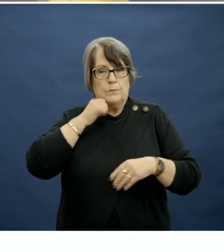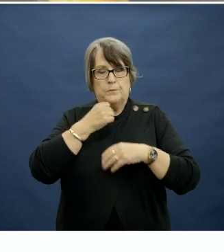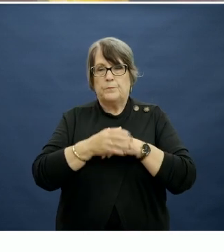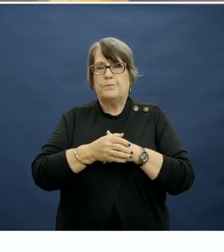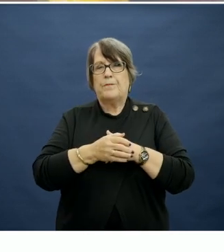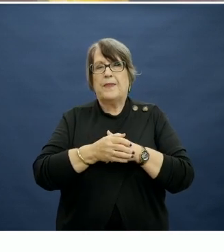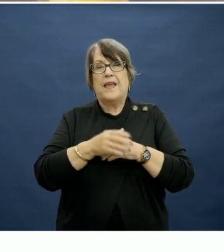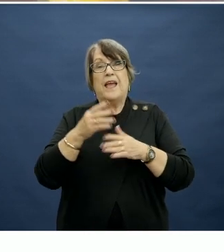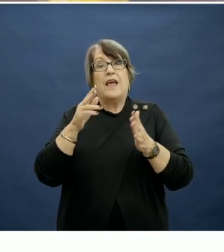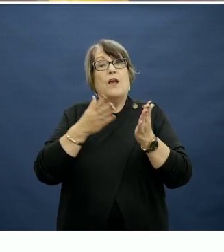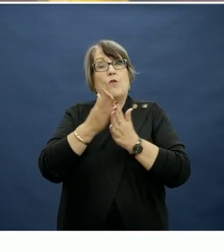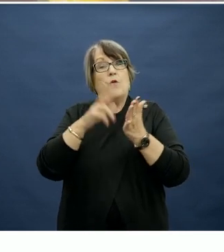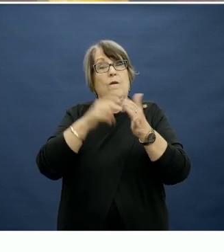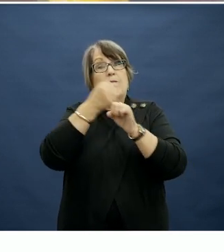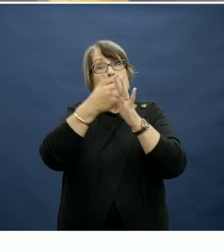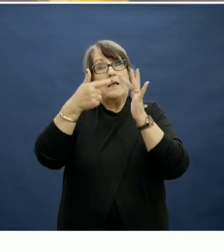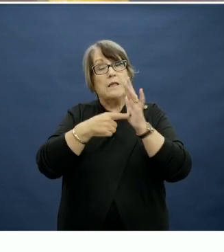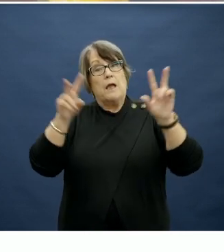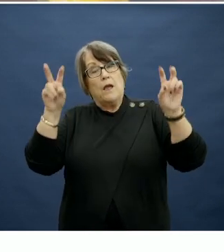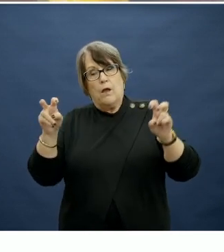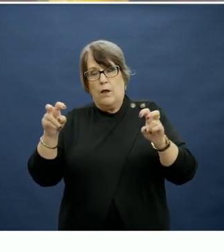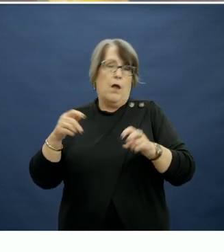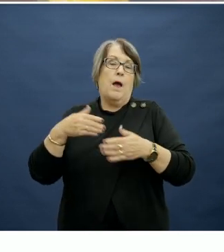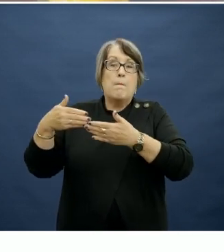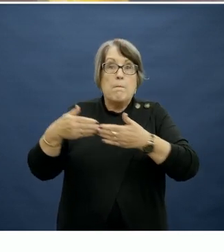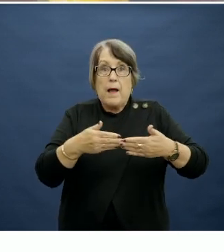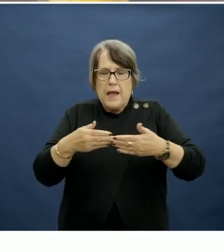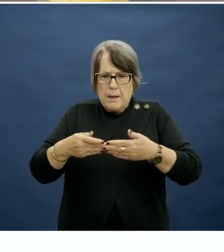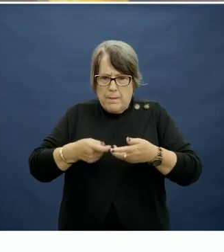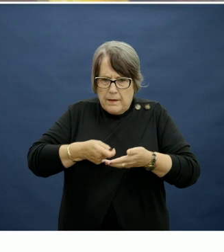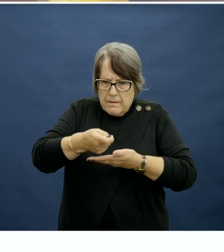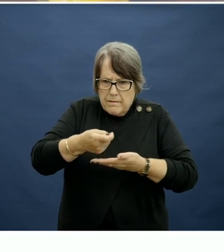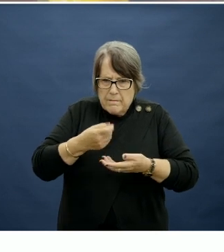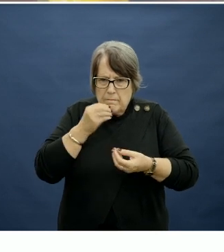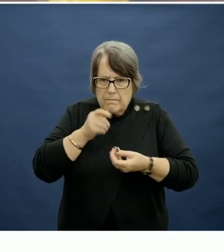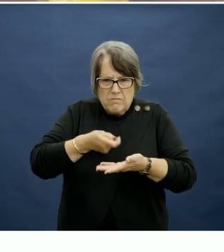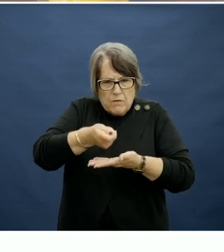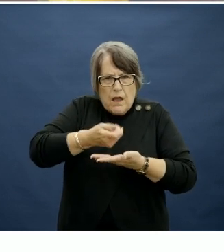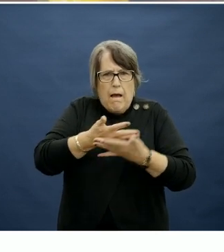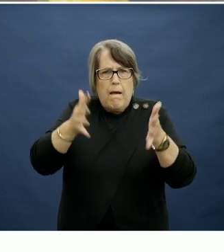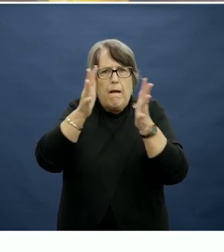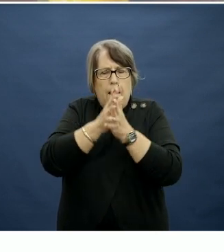Through VegKIT, we're developing infant feeding advice around how we can promote an enjoyment